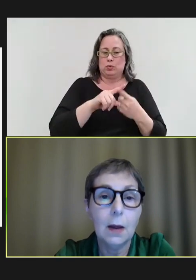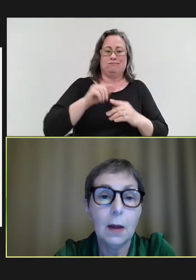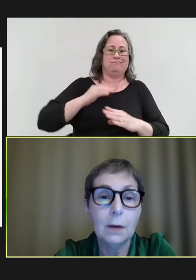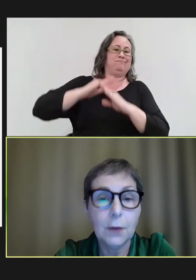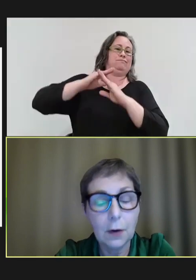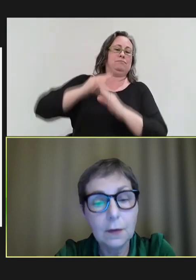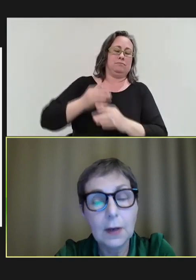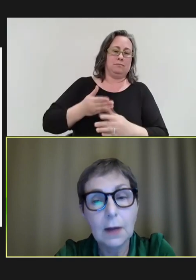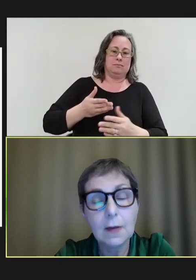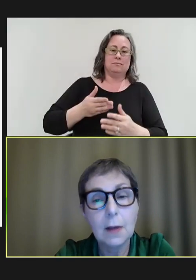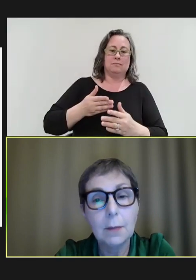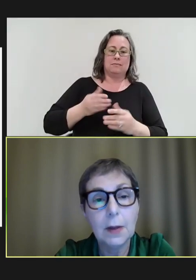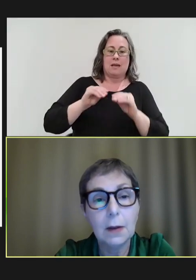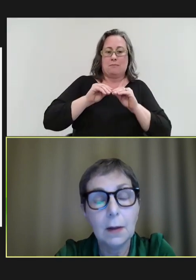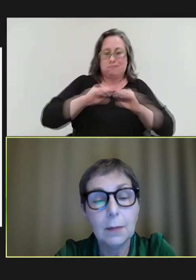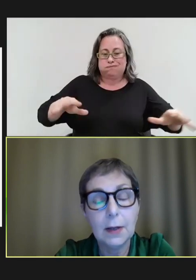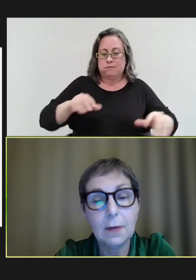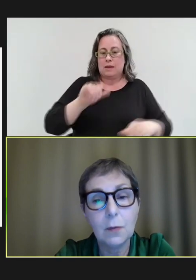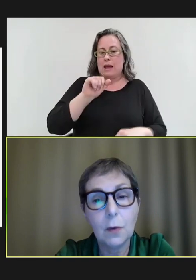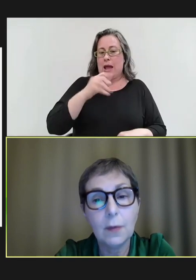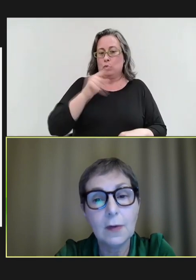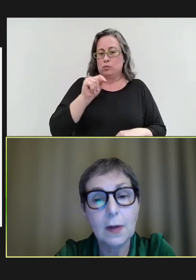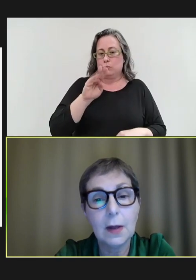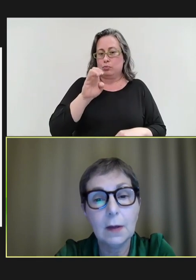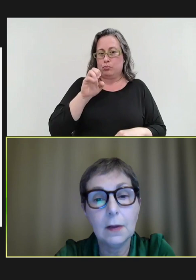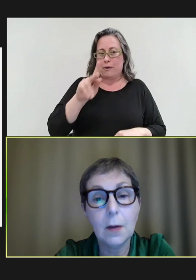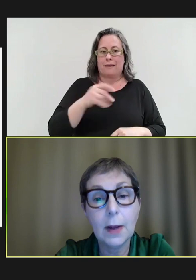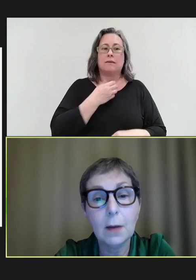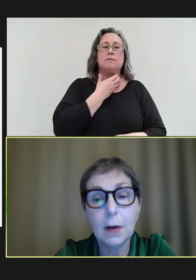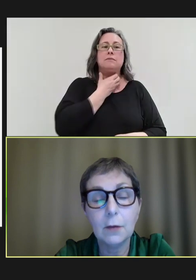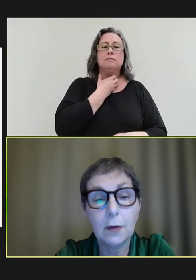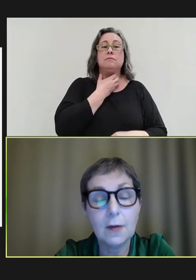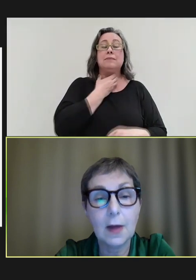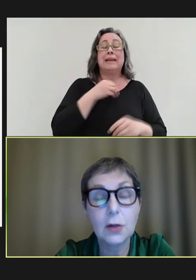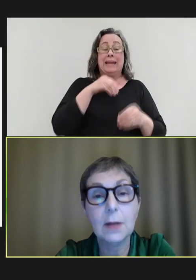And if you go to the next slide, please, what we see in low-income countries is actually